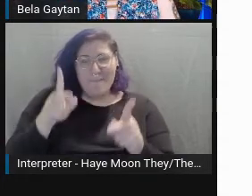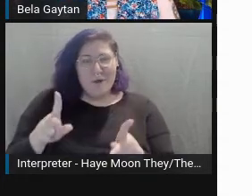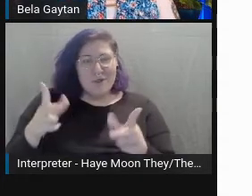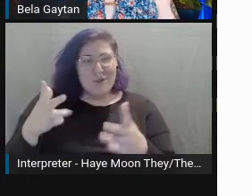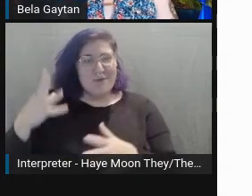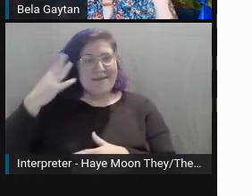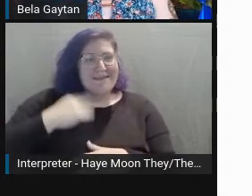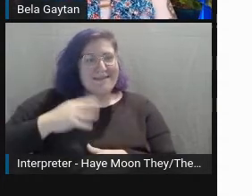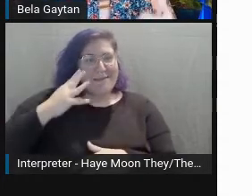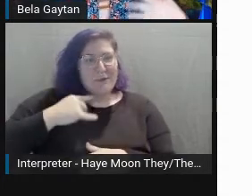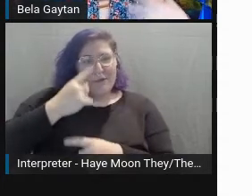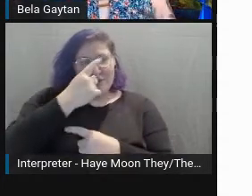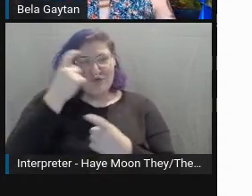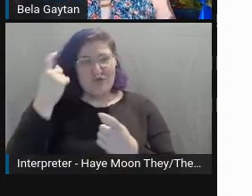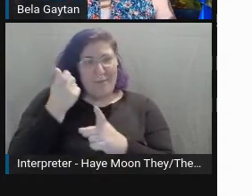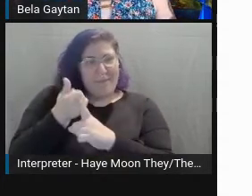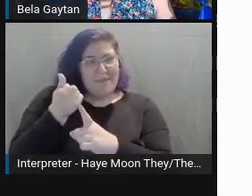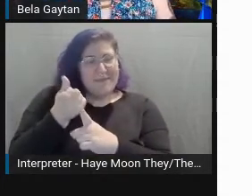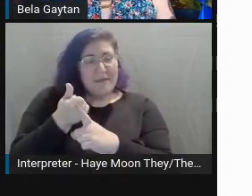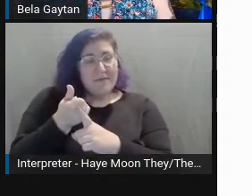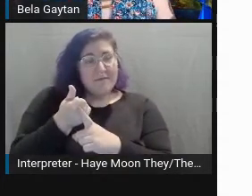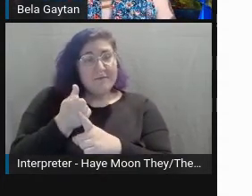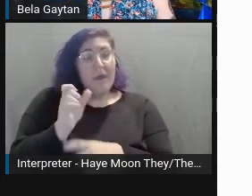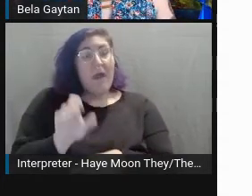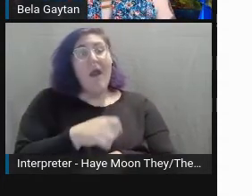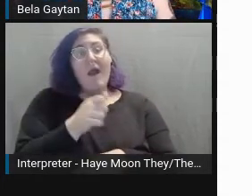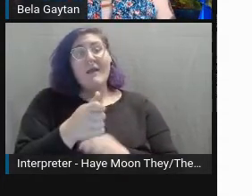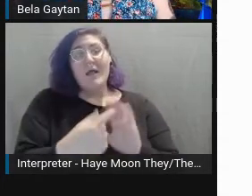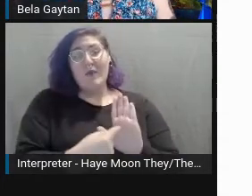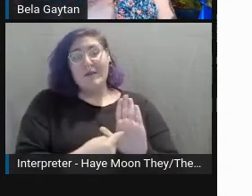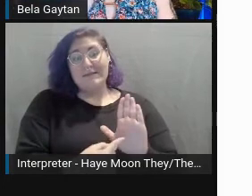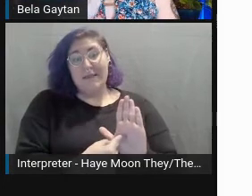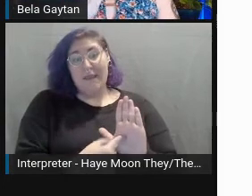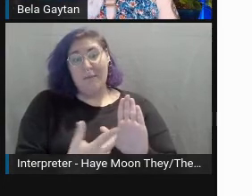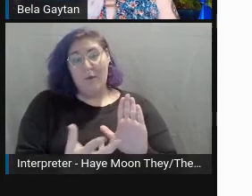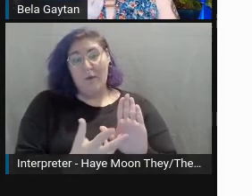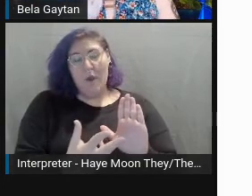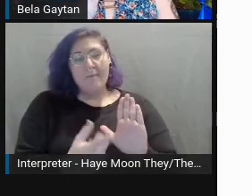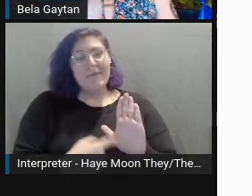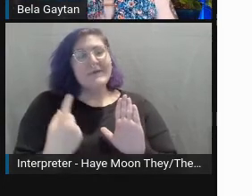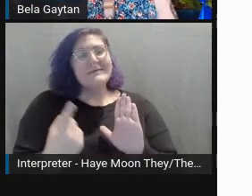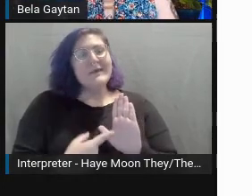Another example in that area, is sometimes we have some slang words